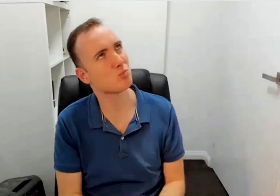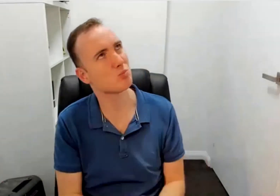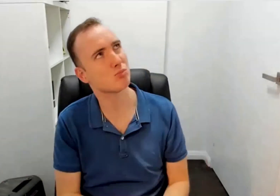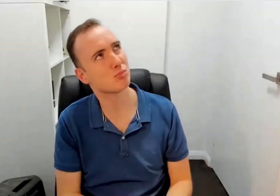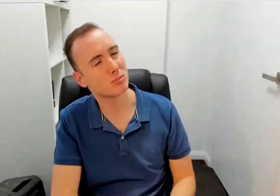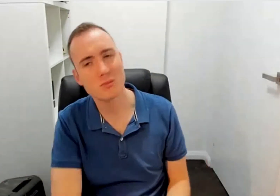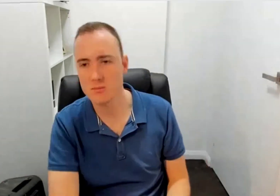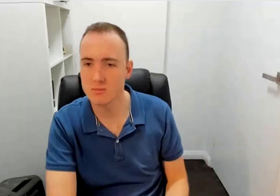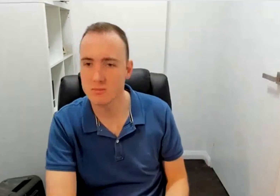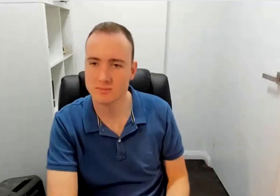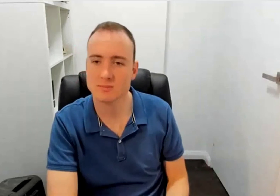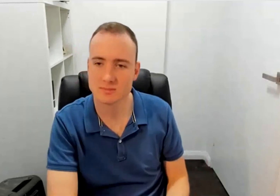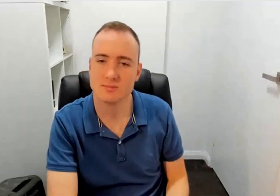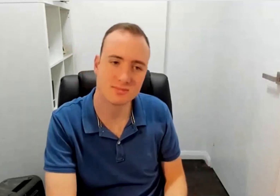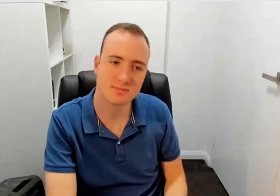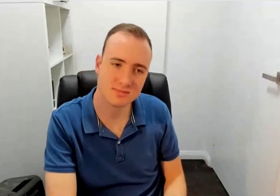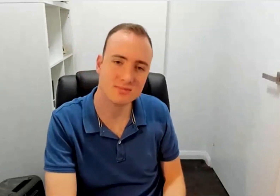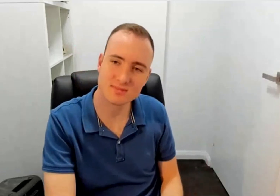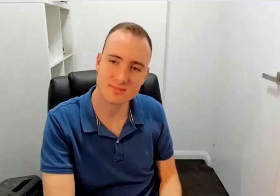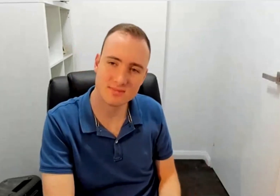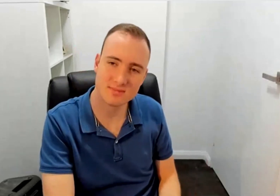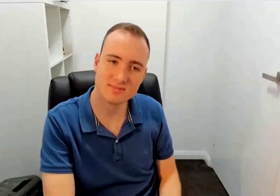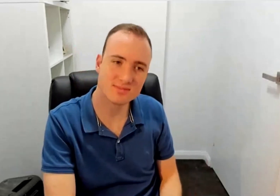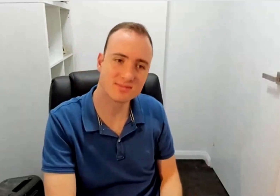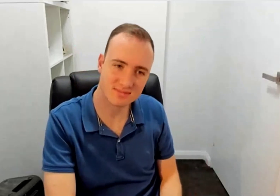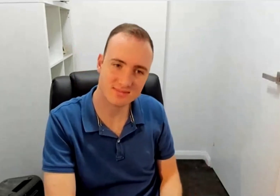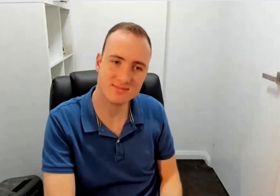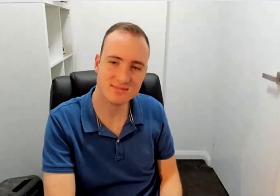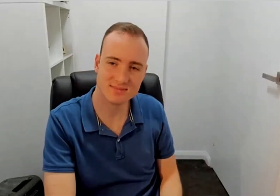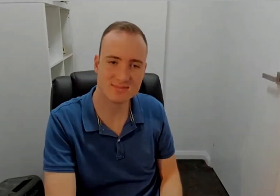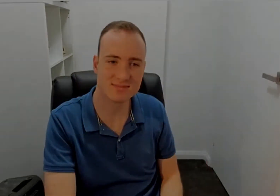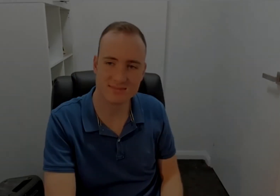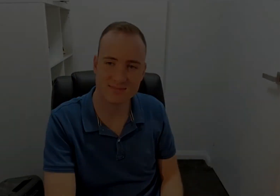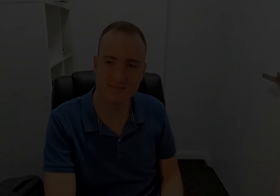I would say that my top two. I can't think of a third right now